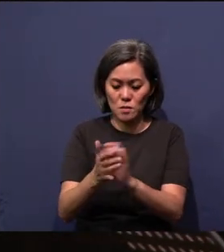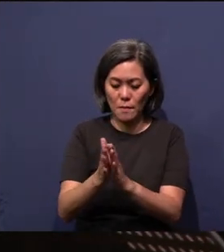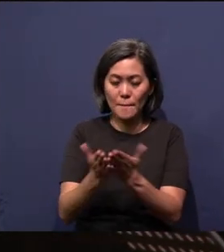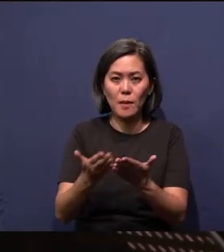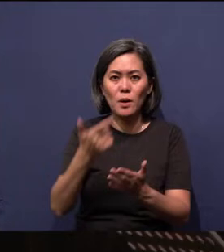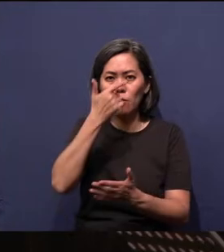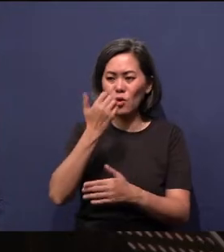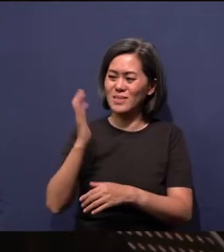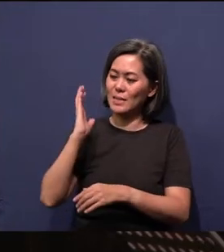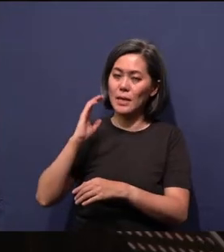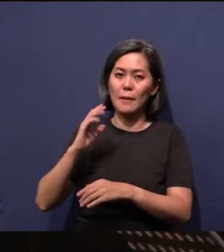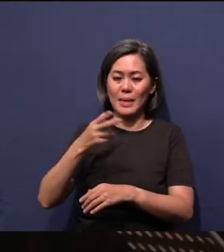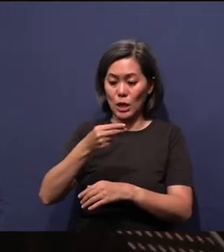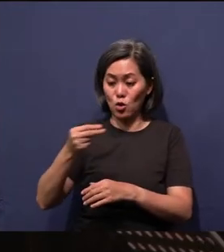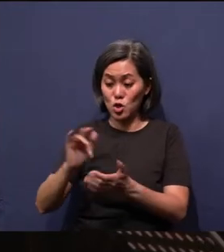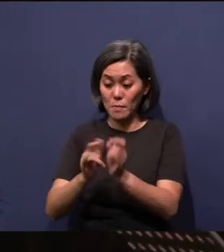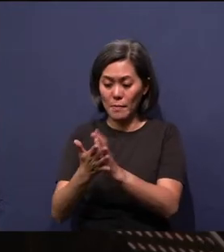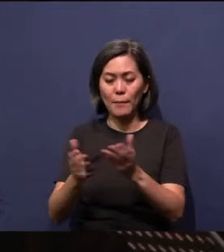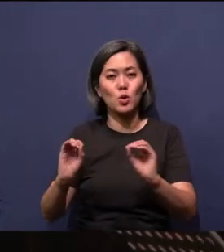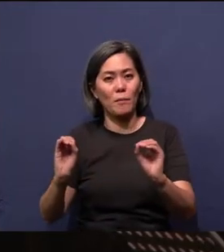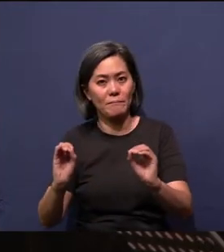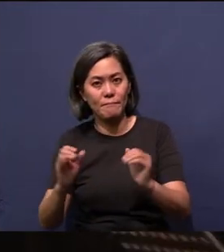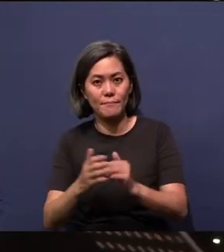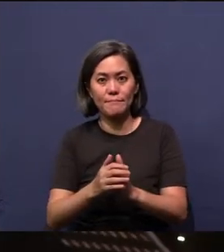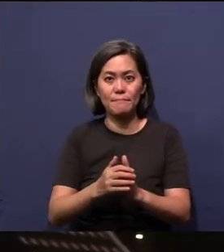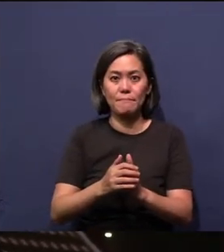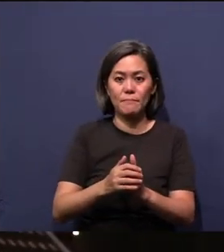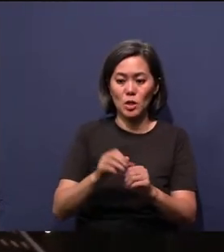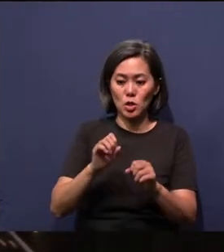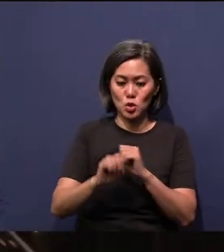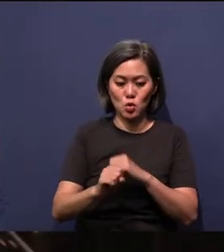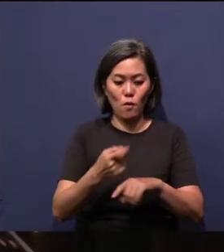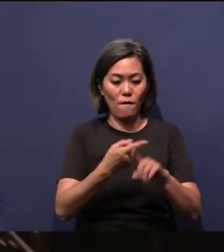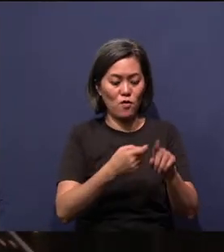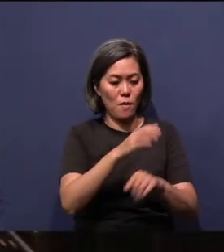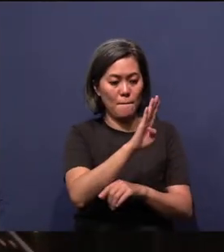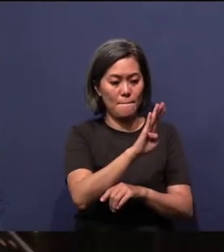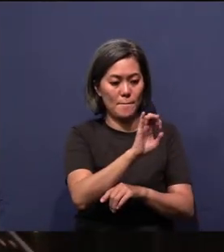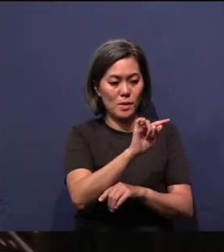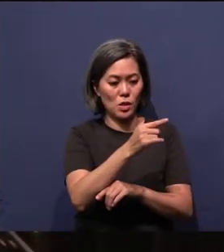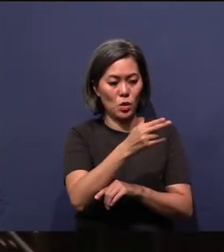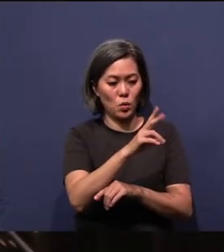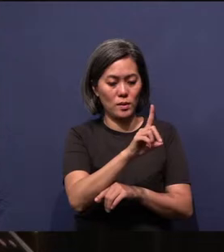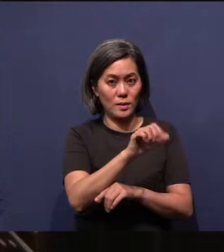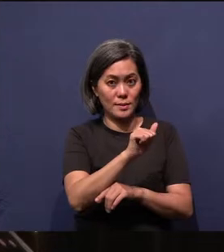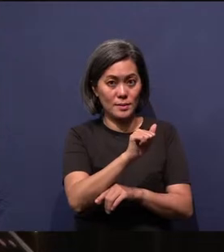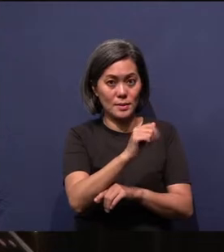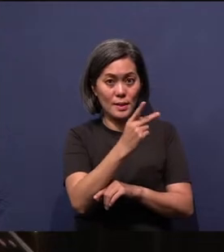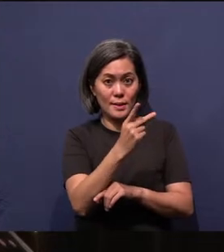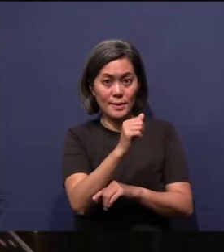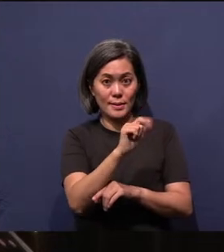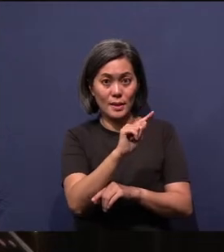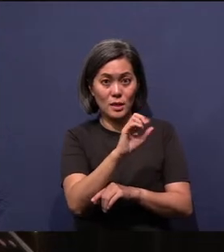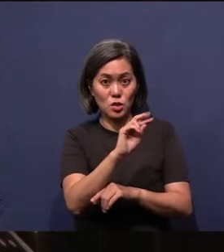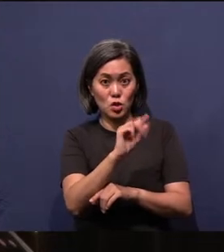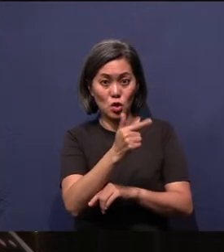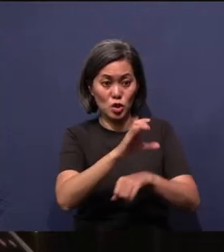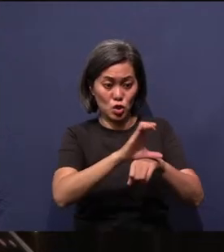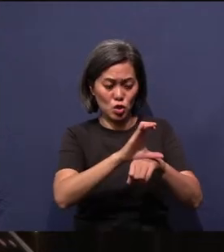then. So from Bethesda Katong, she would lead these ladies in Bible study. That's what mom told me. These are Bible study